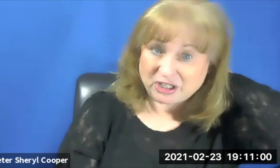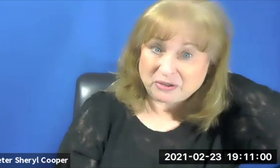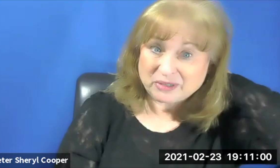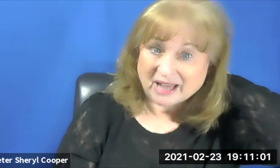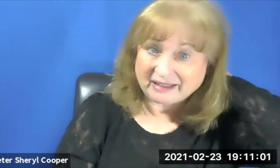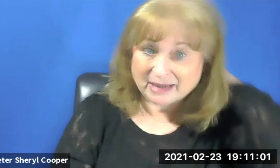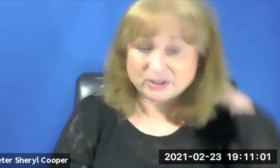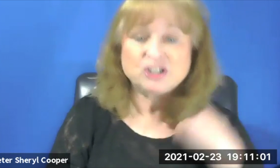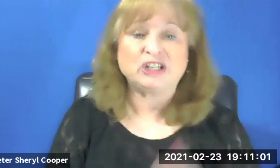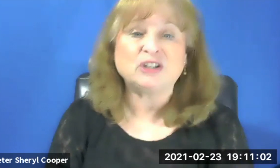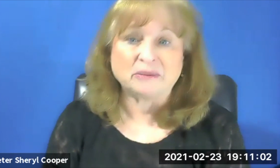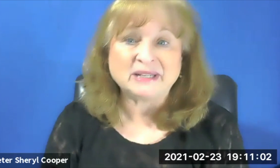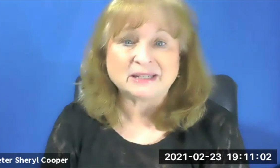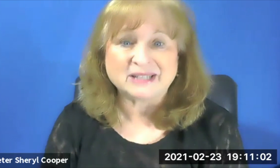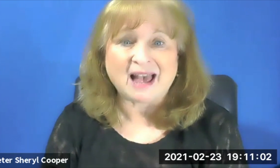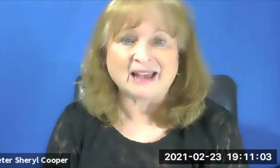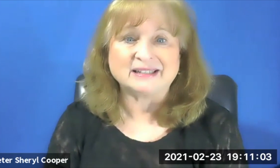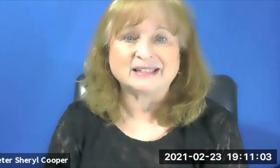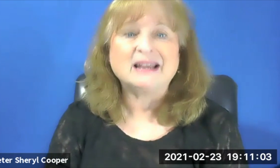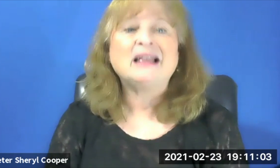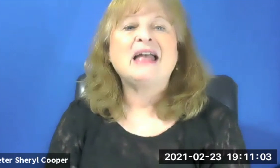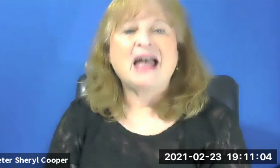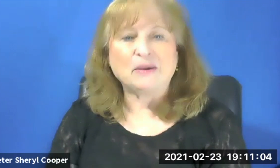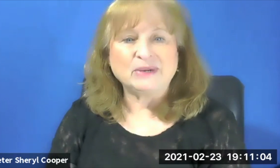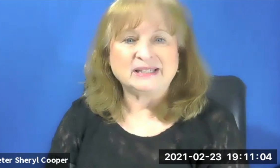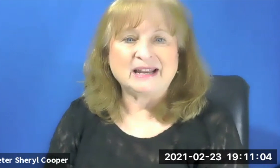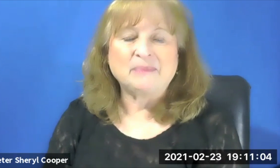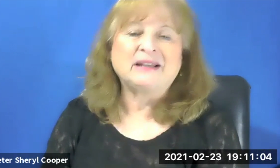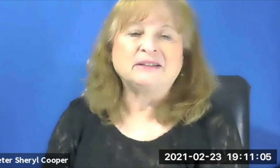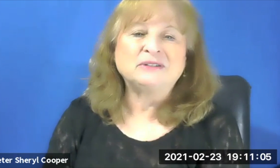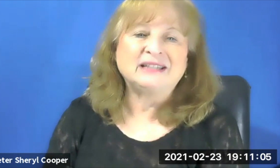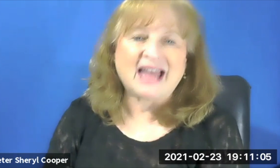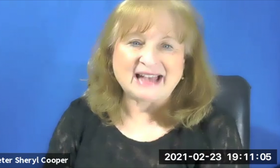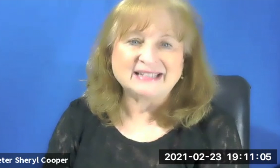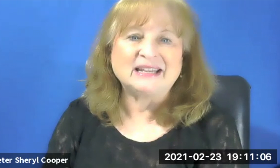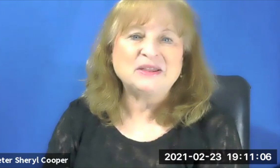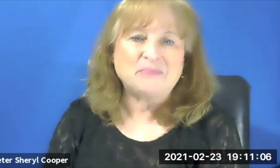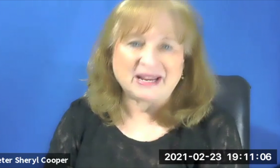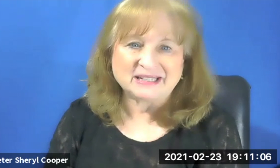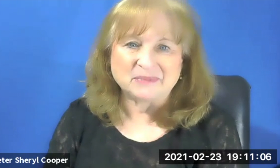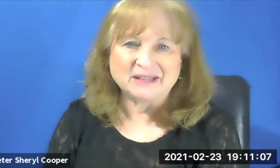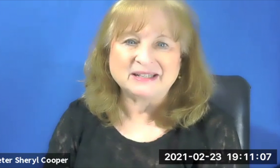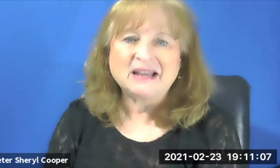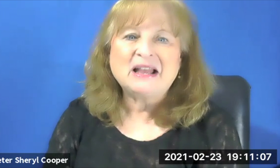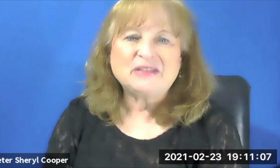knew sign language and she taught me some signs. And we set up like a little class in the basement.